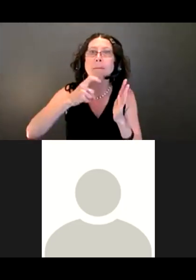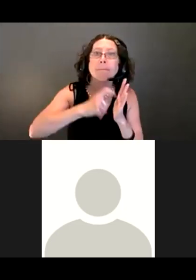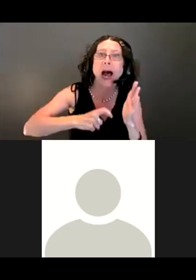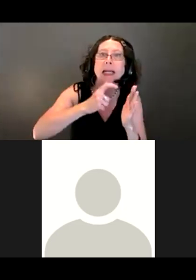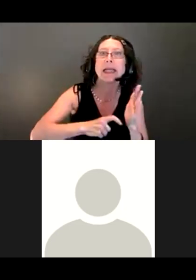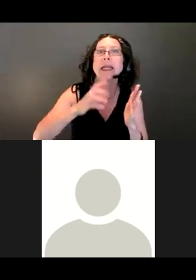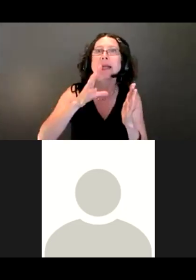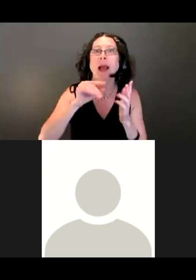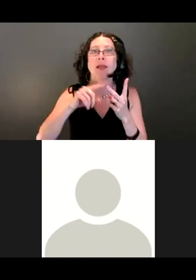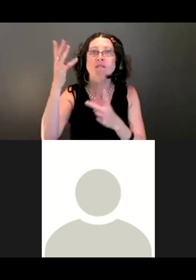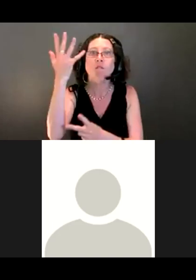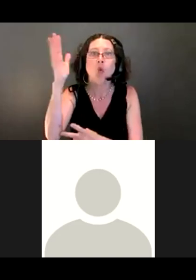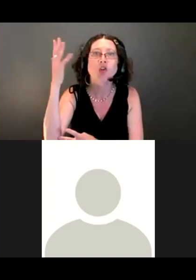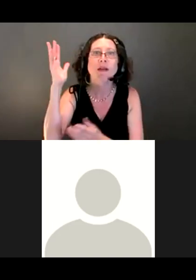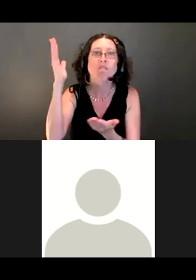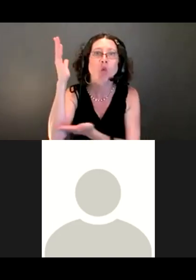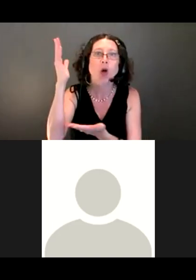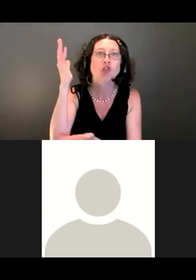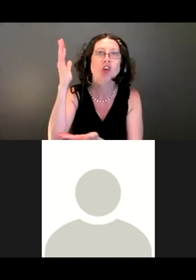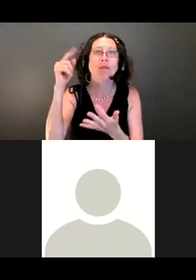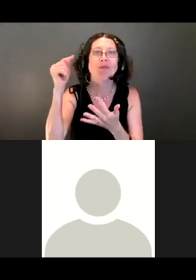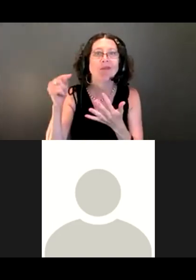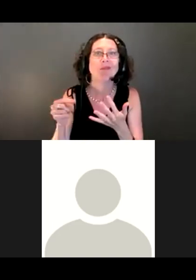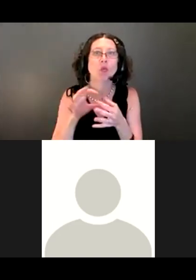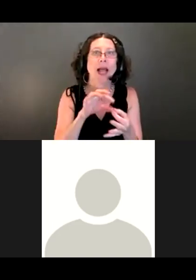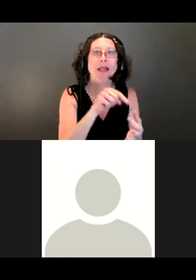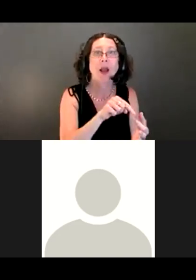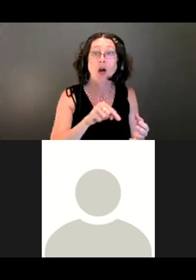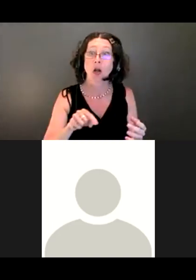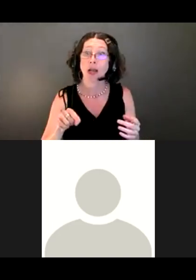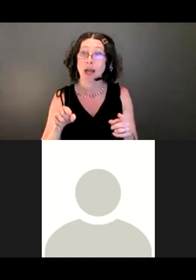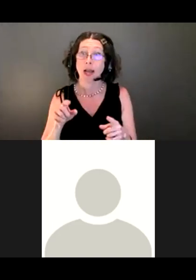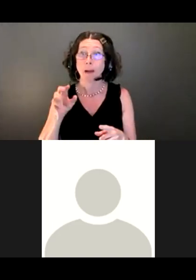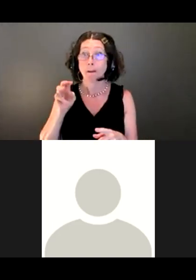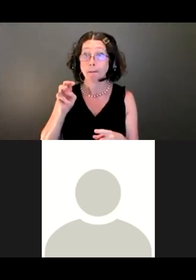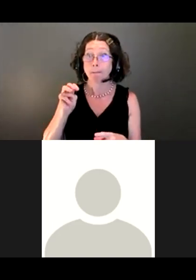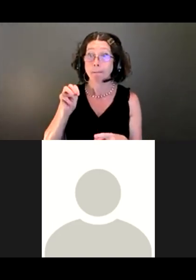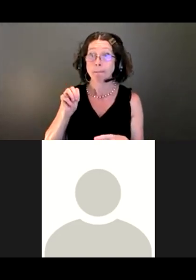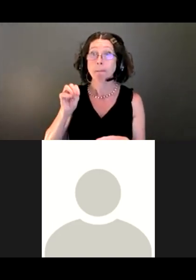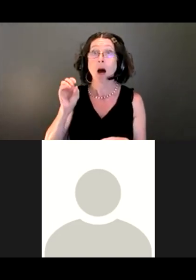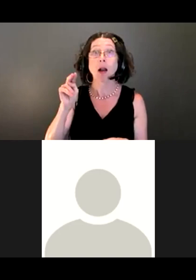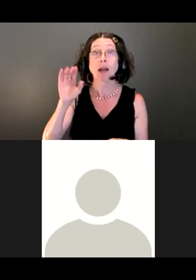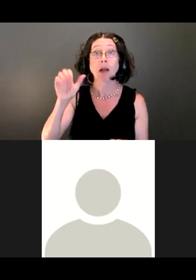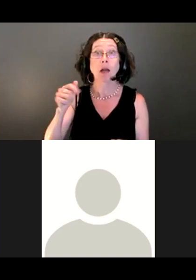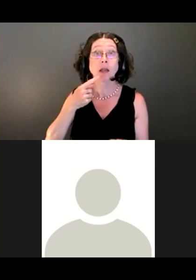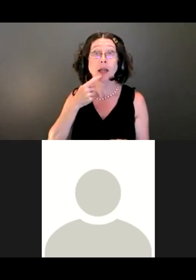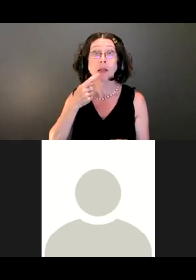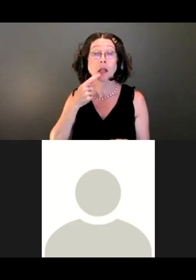And let me ask you, Ron, are these -- like would you use all of these things? Do you have a favorite thing?